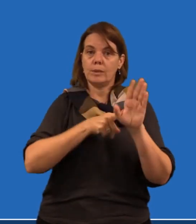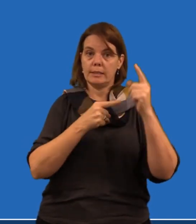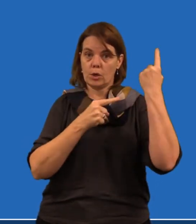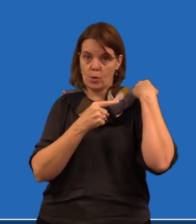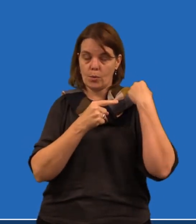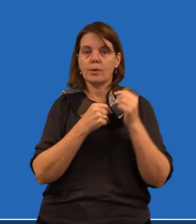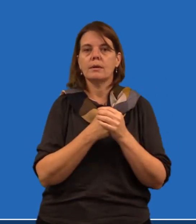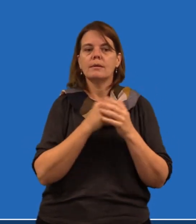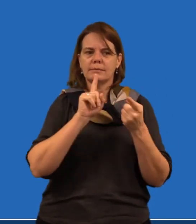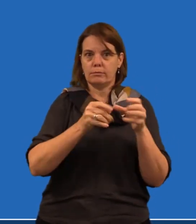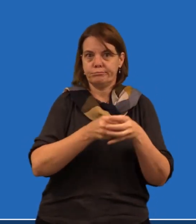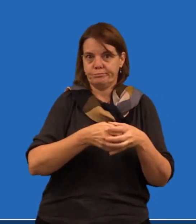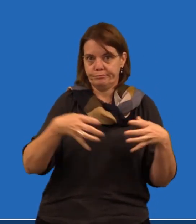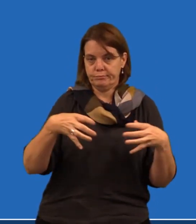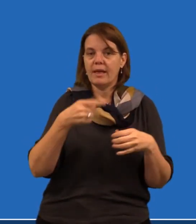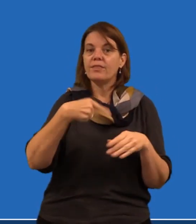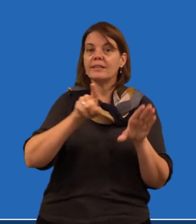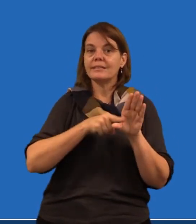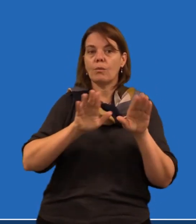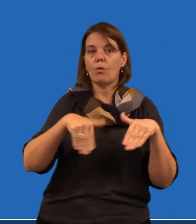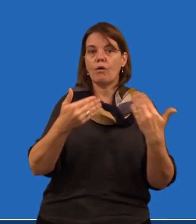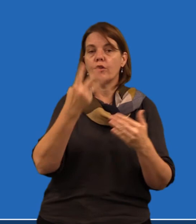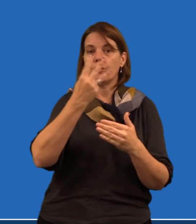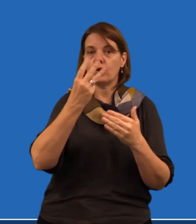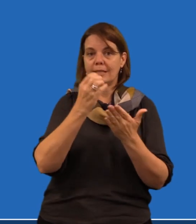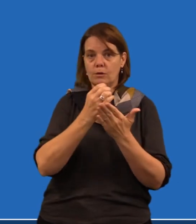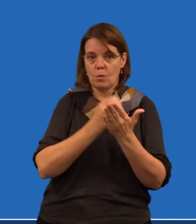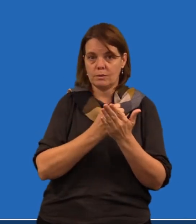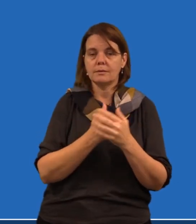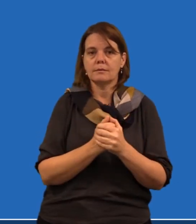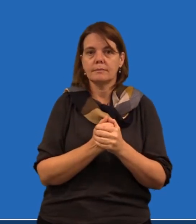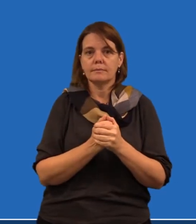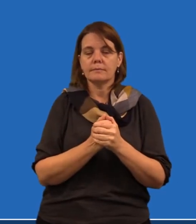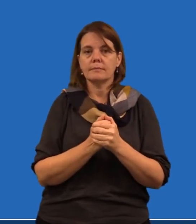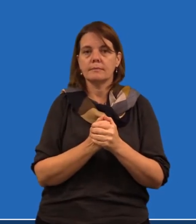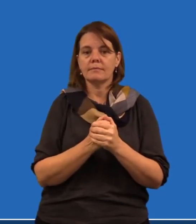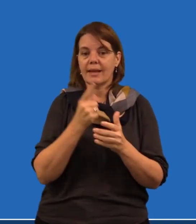It was established two years ago and it's still growing. This year we've offered 13 courses.